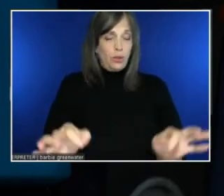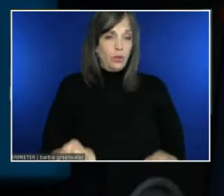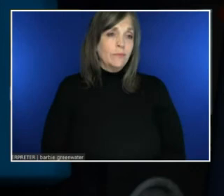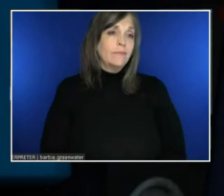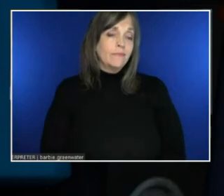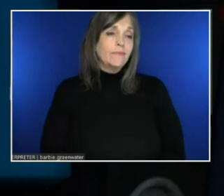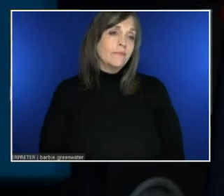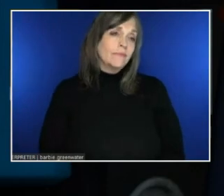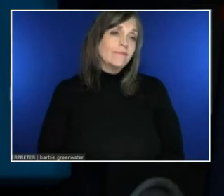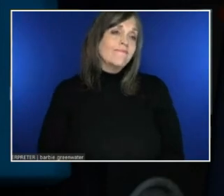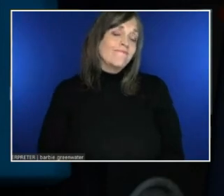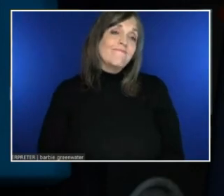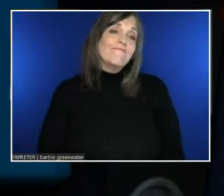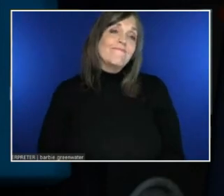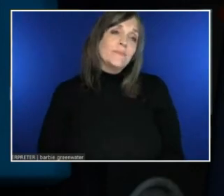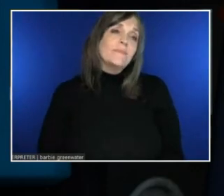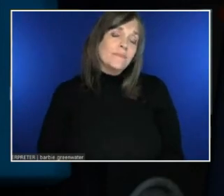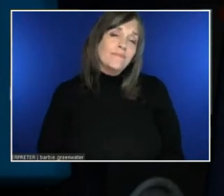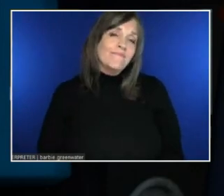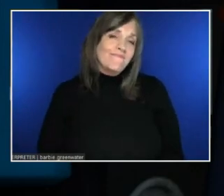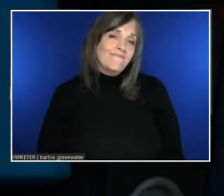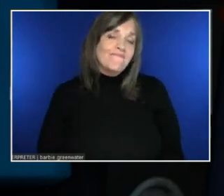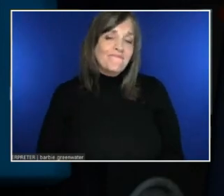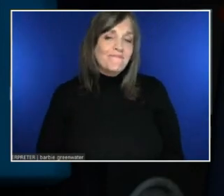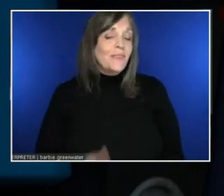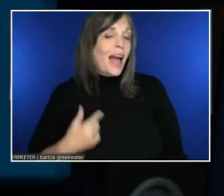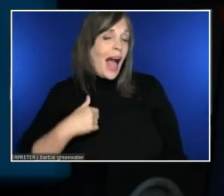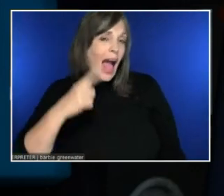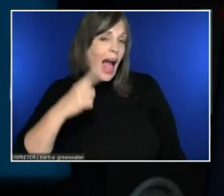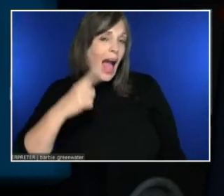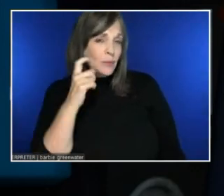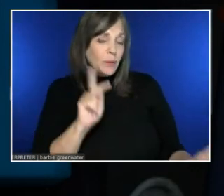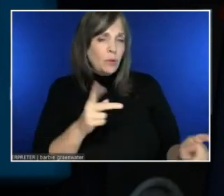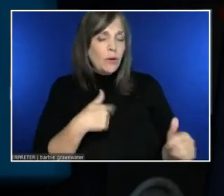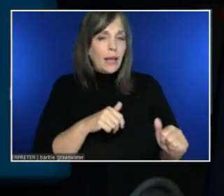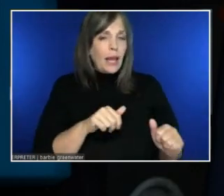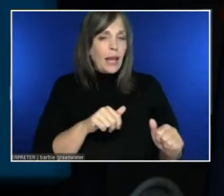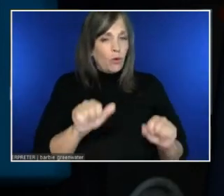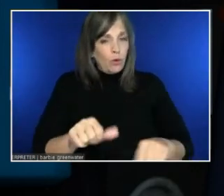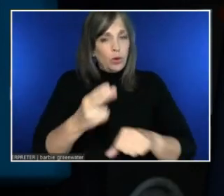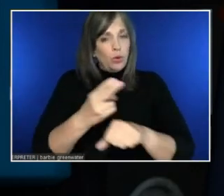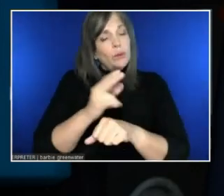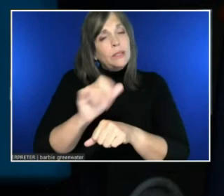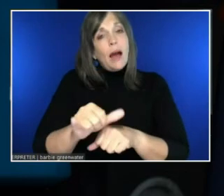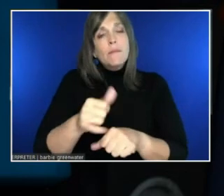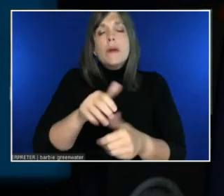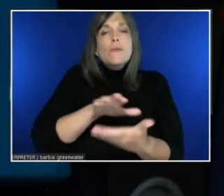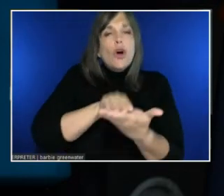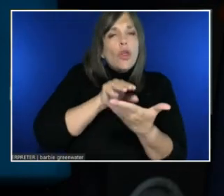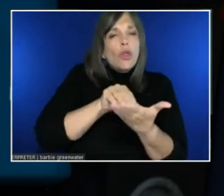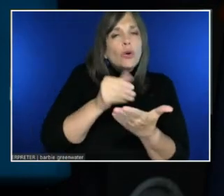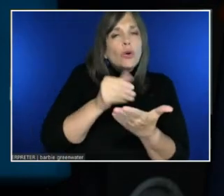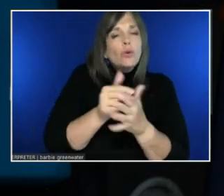I envision folks being able to use that. Maybe they're trying to learn a new language. Maybe they're proficient in a language.